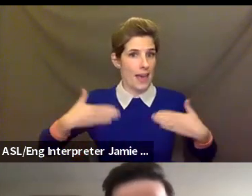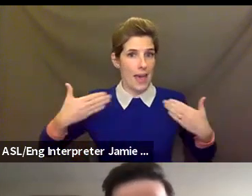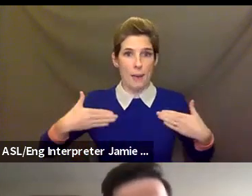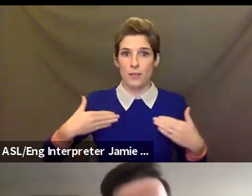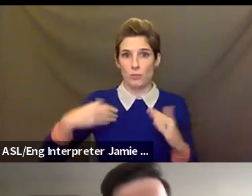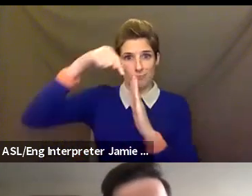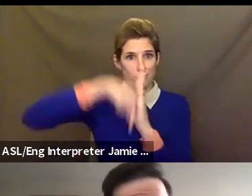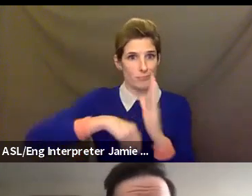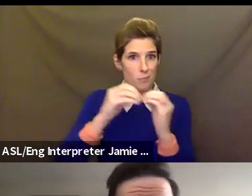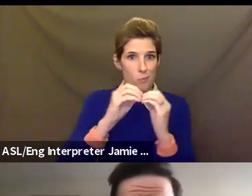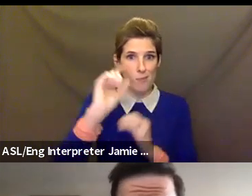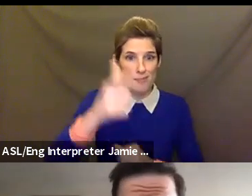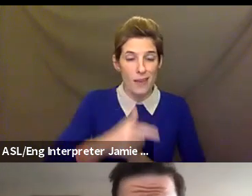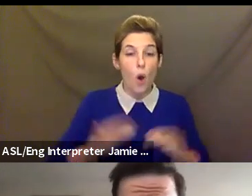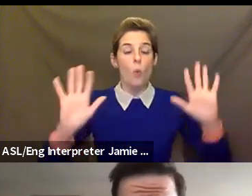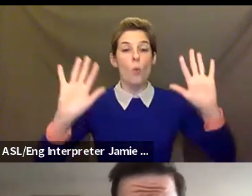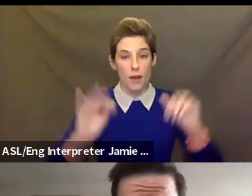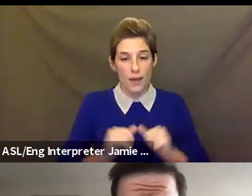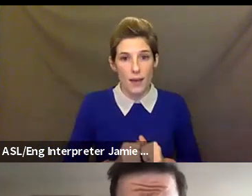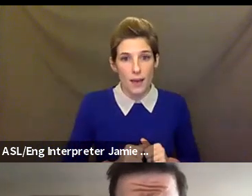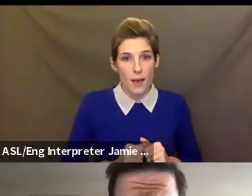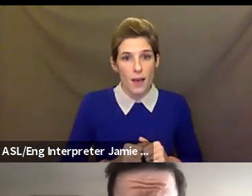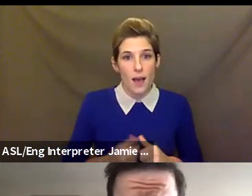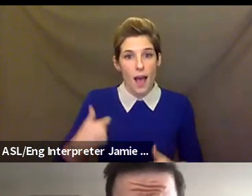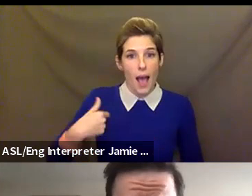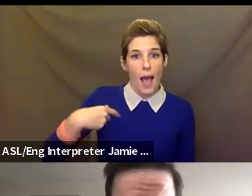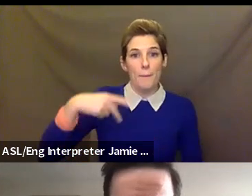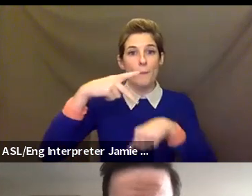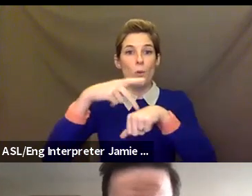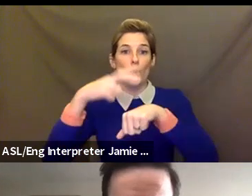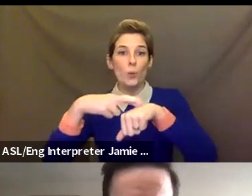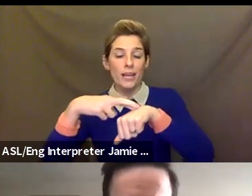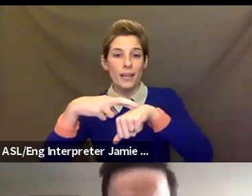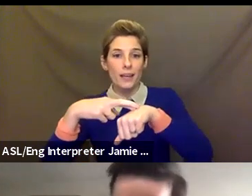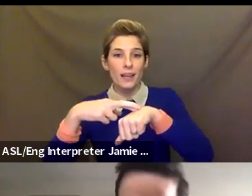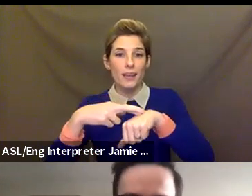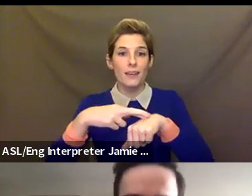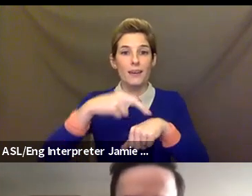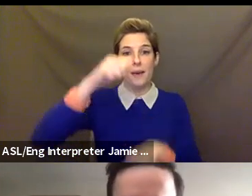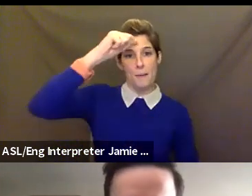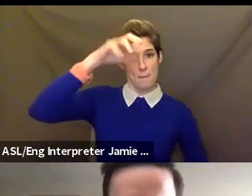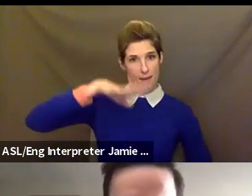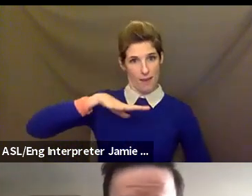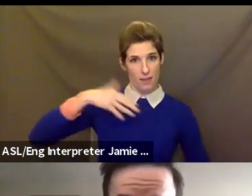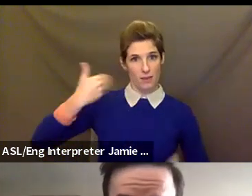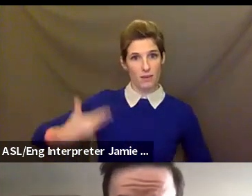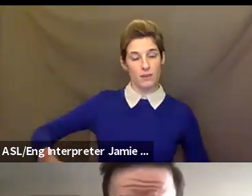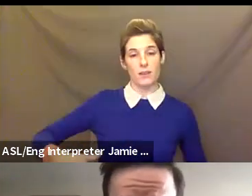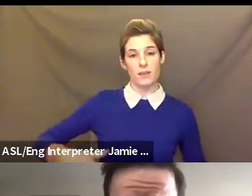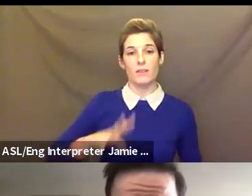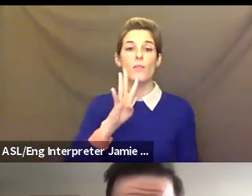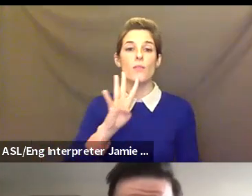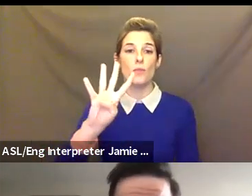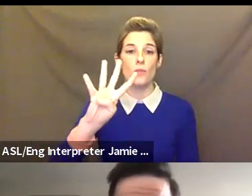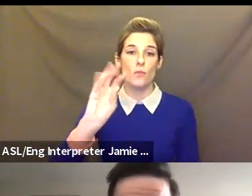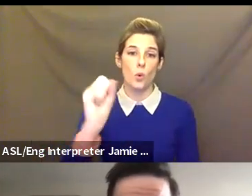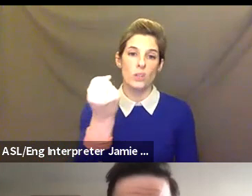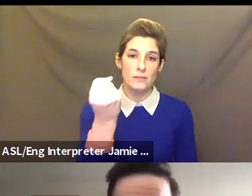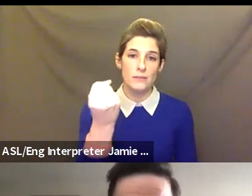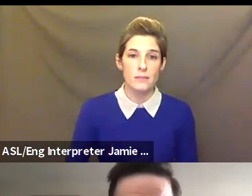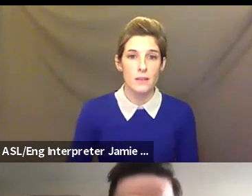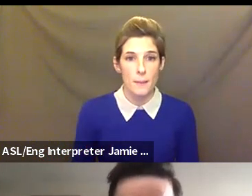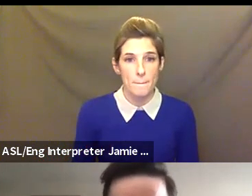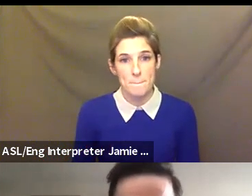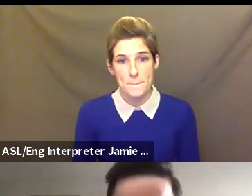chance. Oh, and I am a Puerto Rican man in my 40s, white